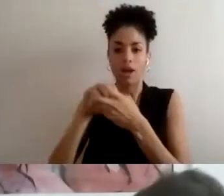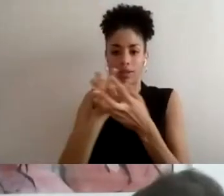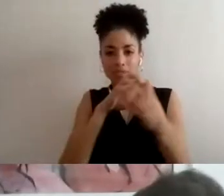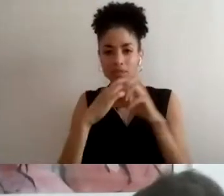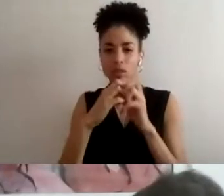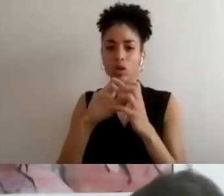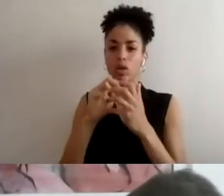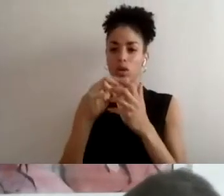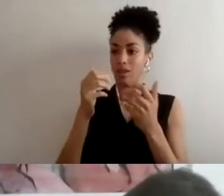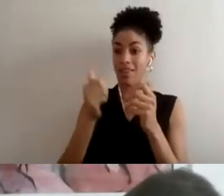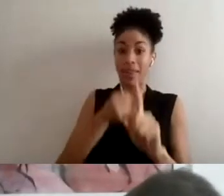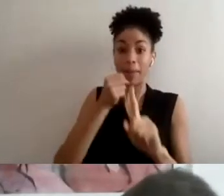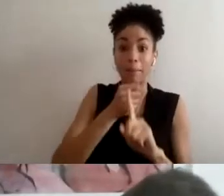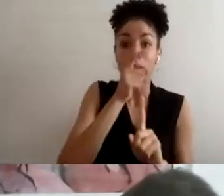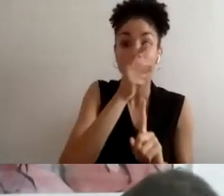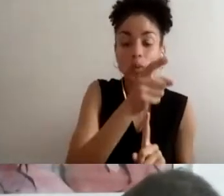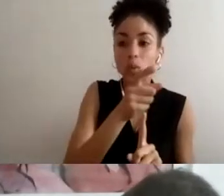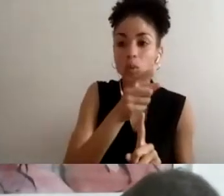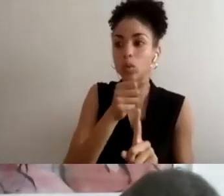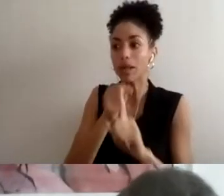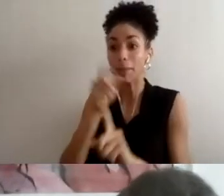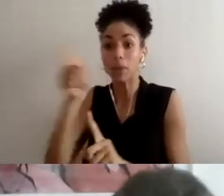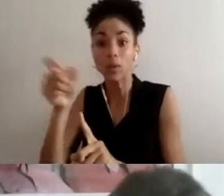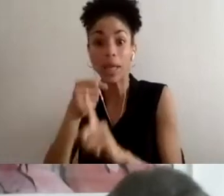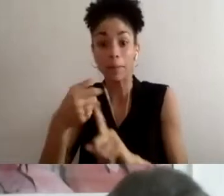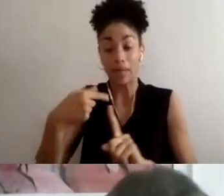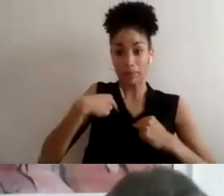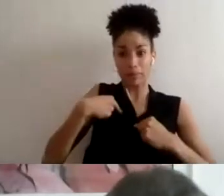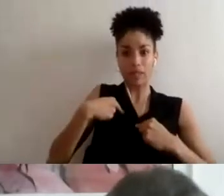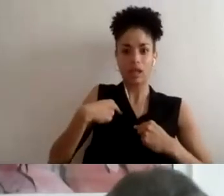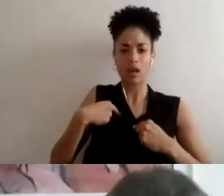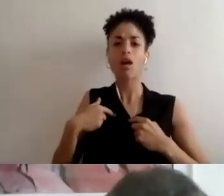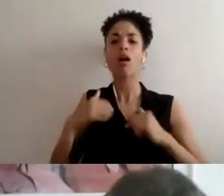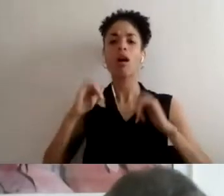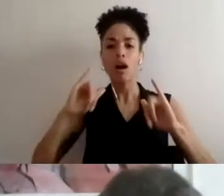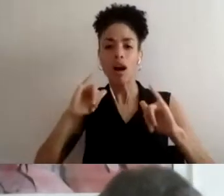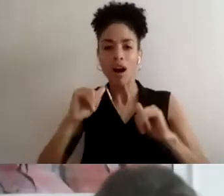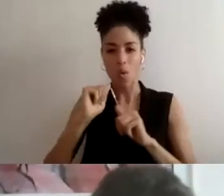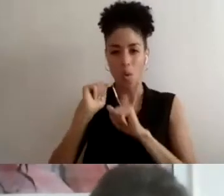that impacts them, and us. So how can we bring in all of the complexities